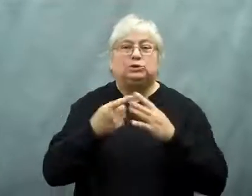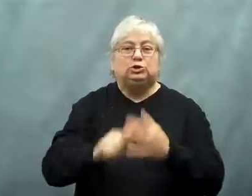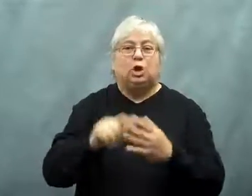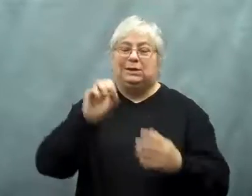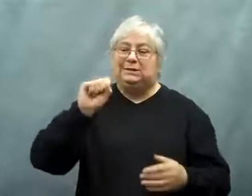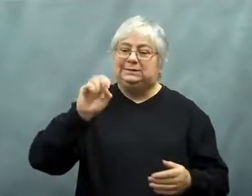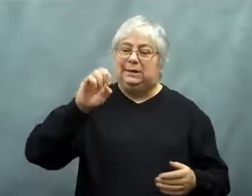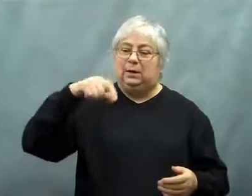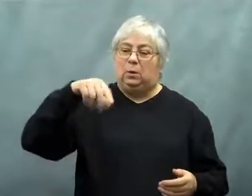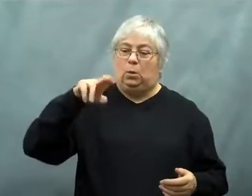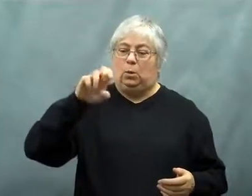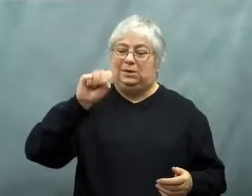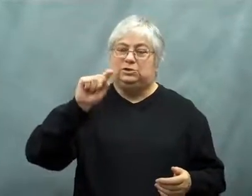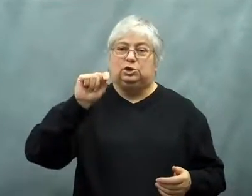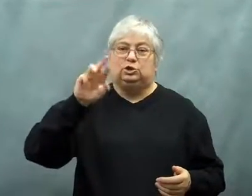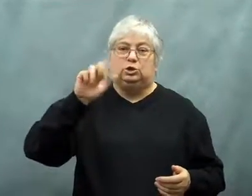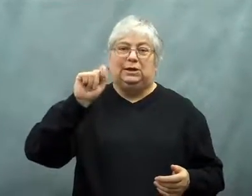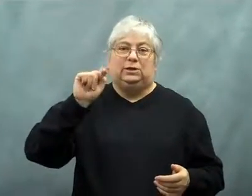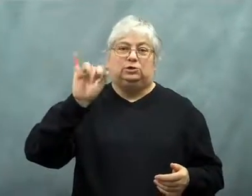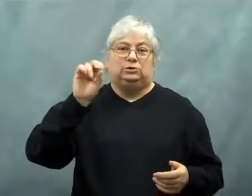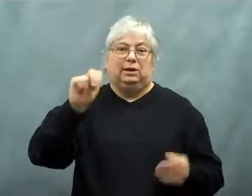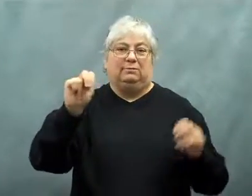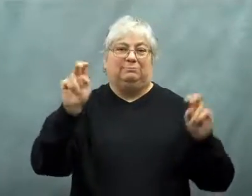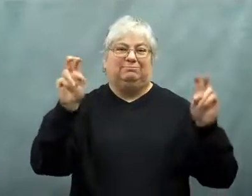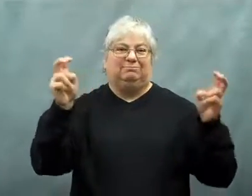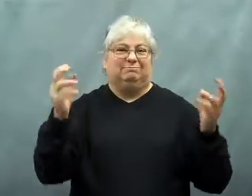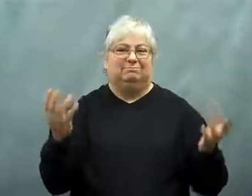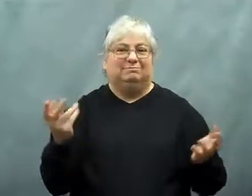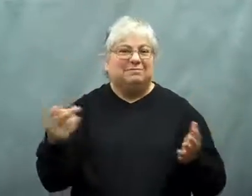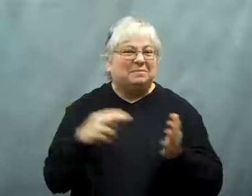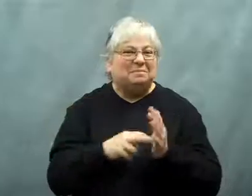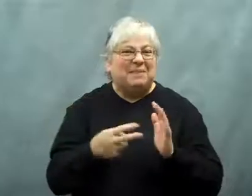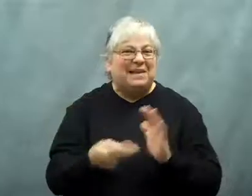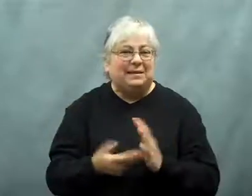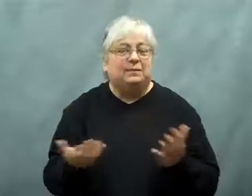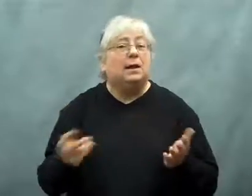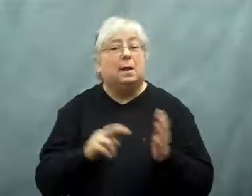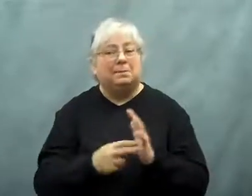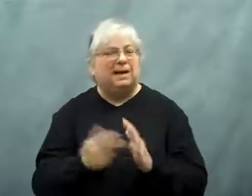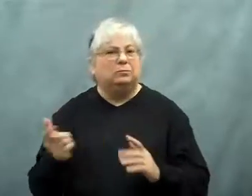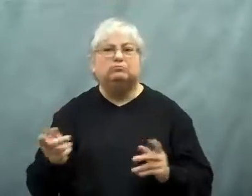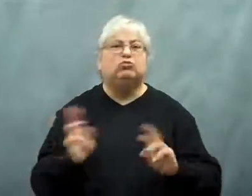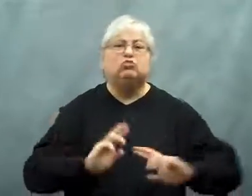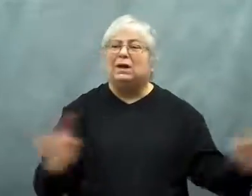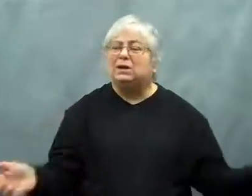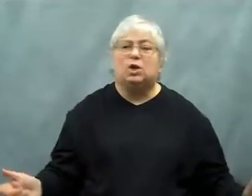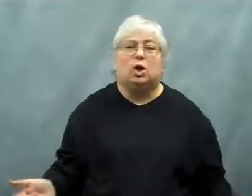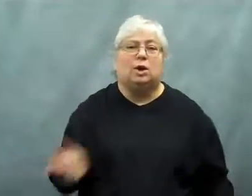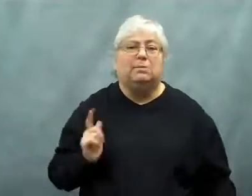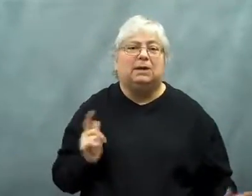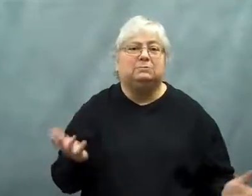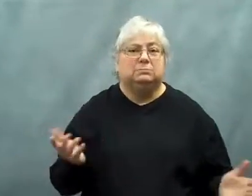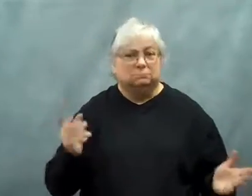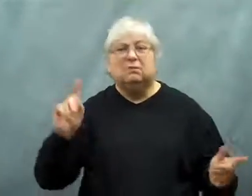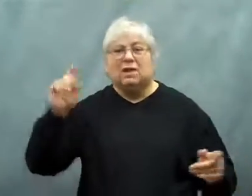Something called sequestration would go into effect.